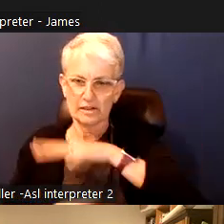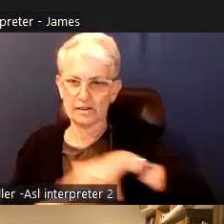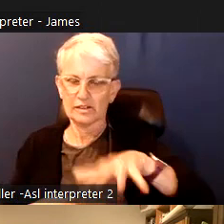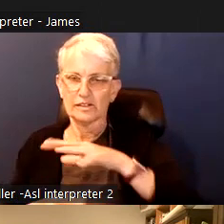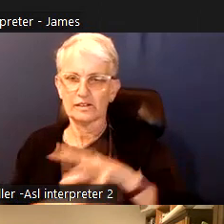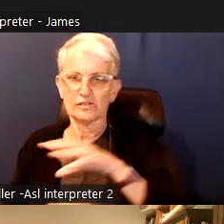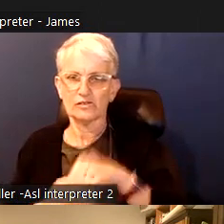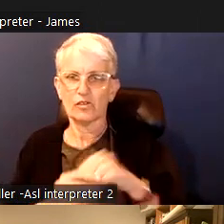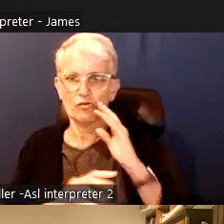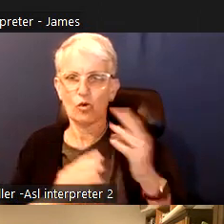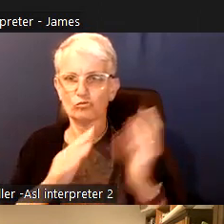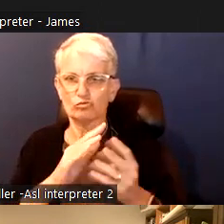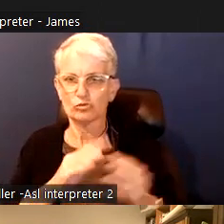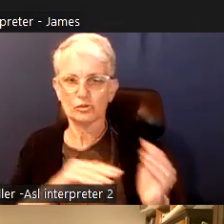And what experience are they speaking from?